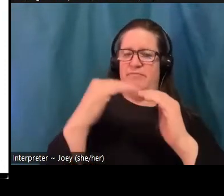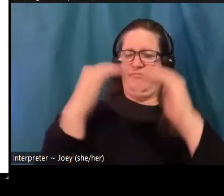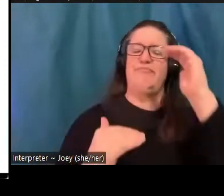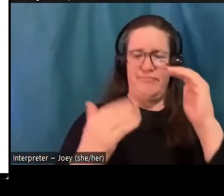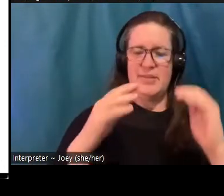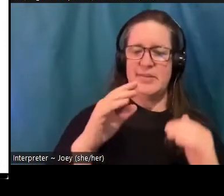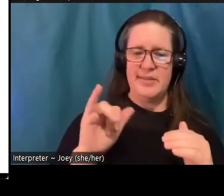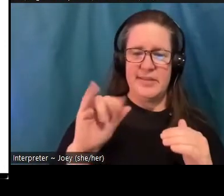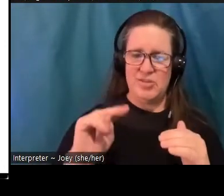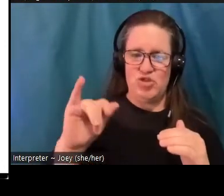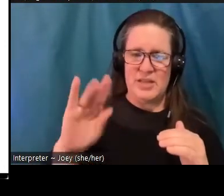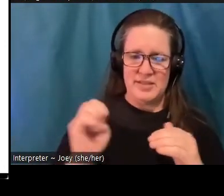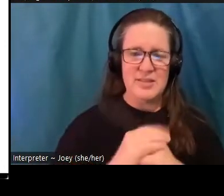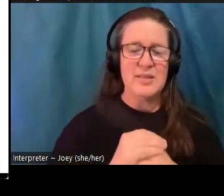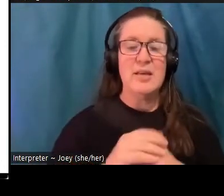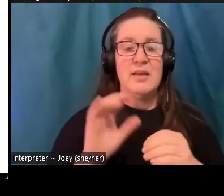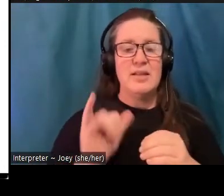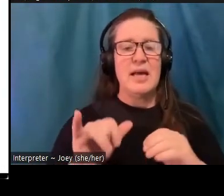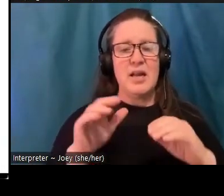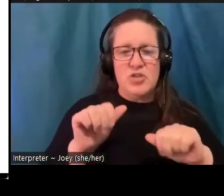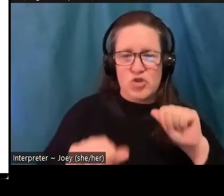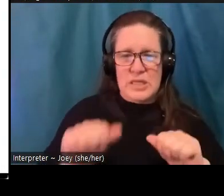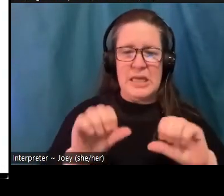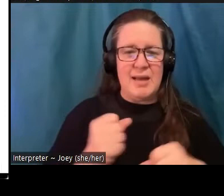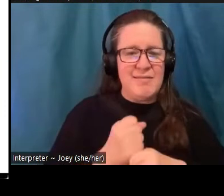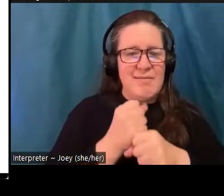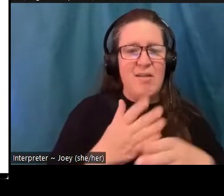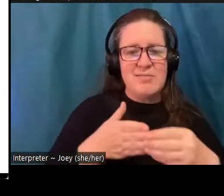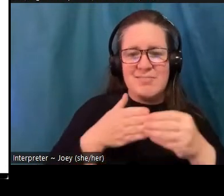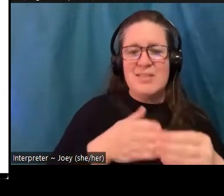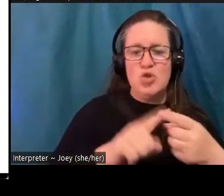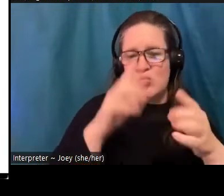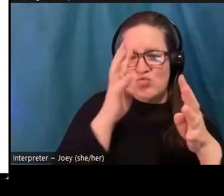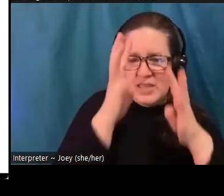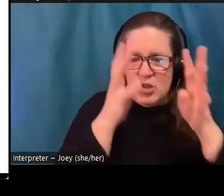and renewal become possible. And I'll add one more thing to that